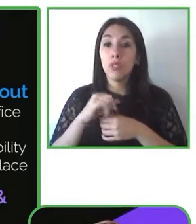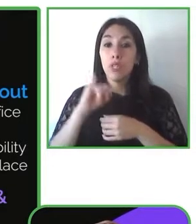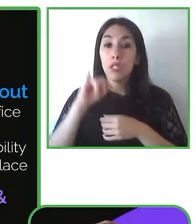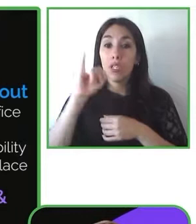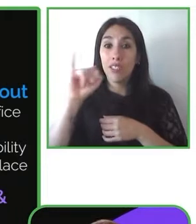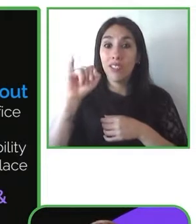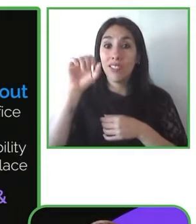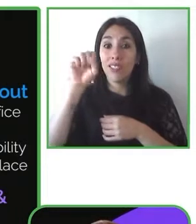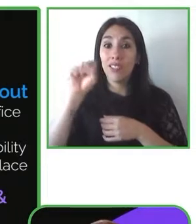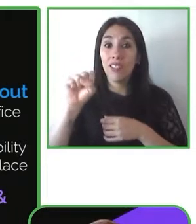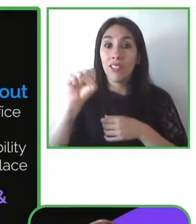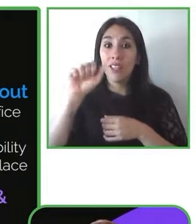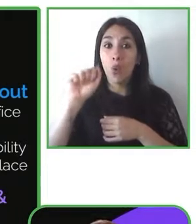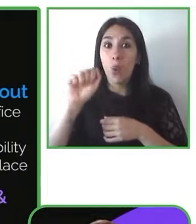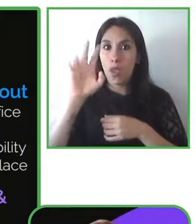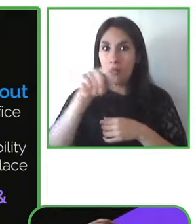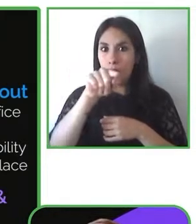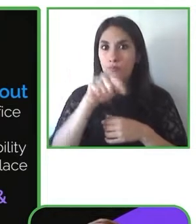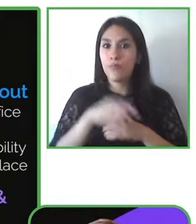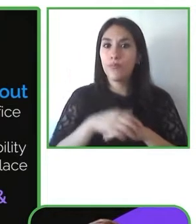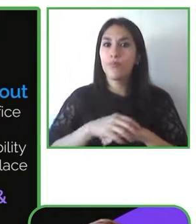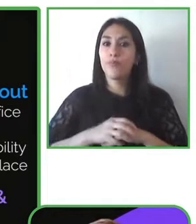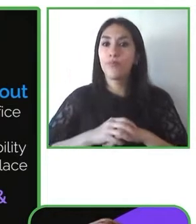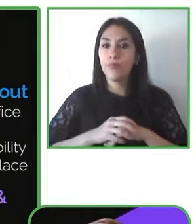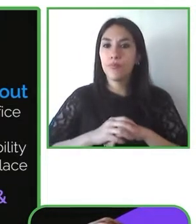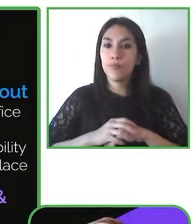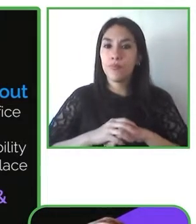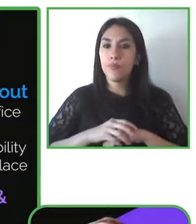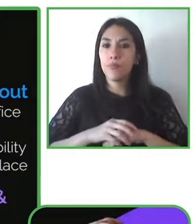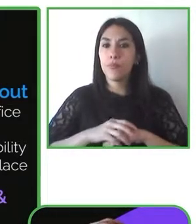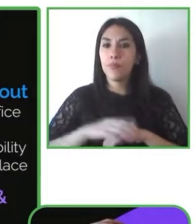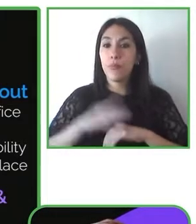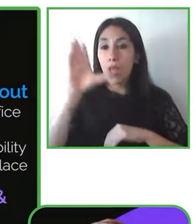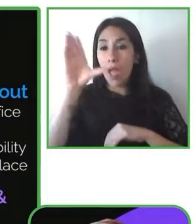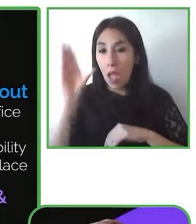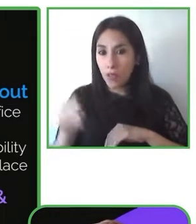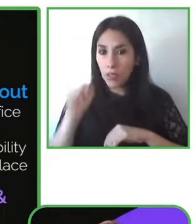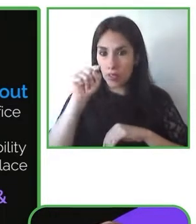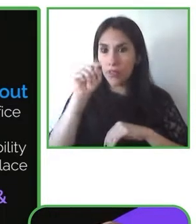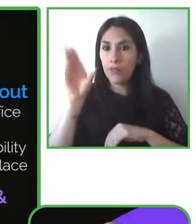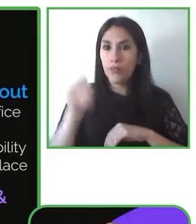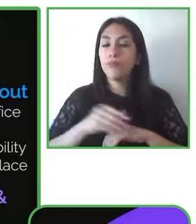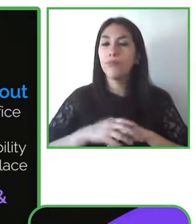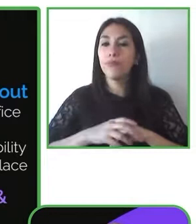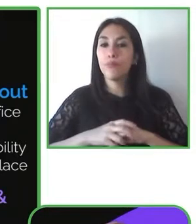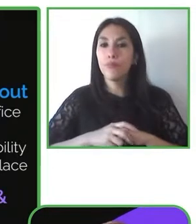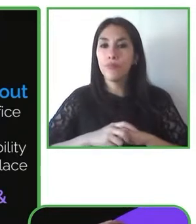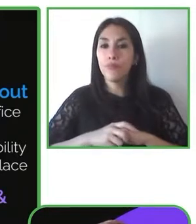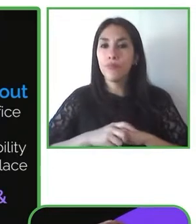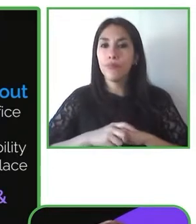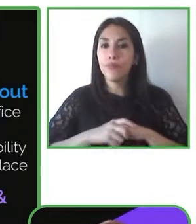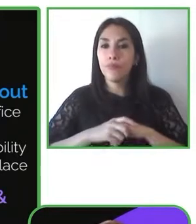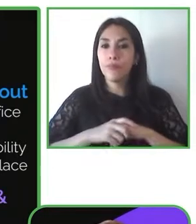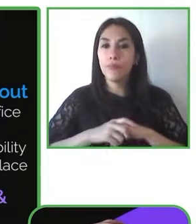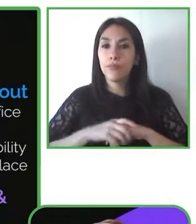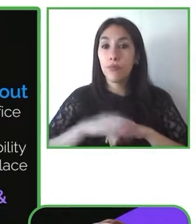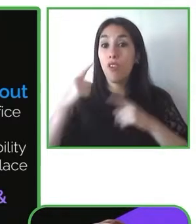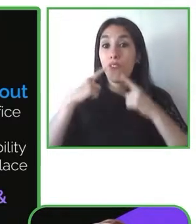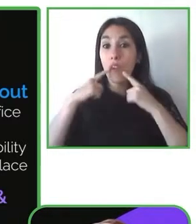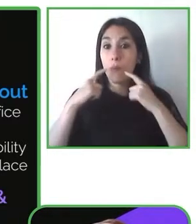day events are held since nine years as a global partner of the Olympic and paralympic games